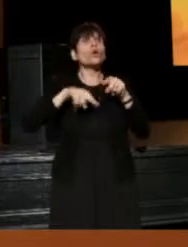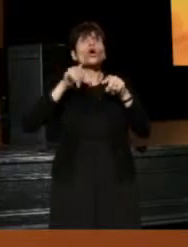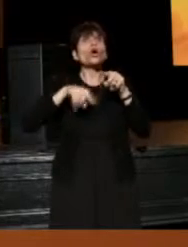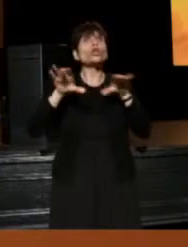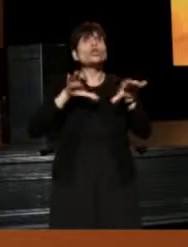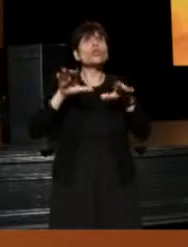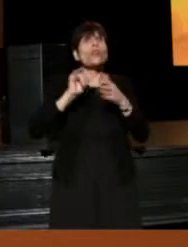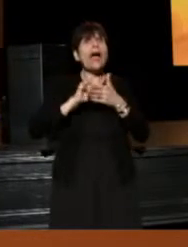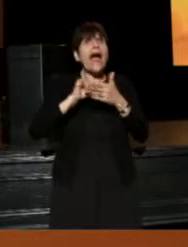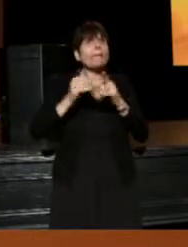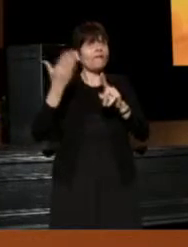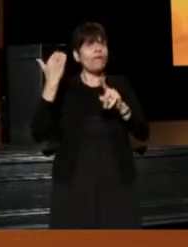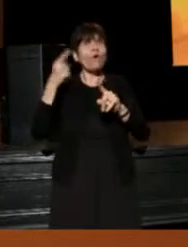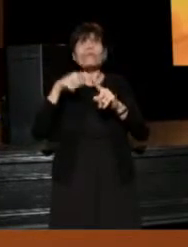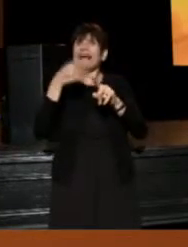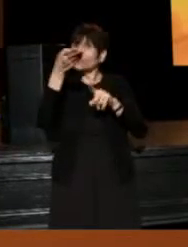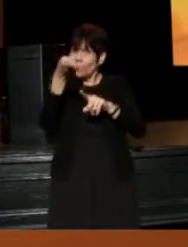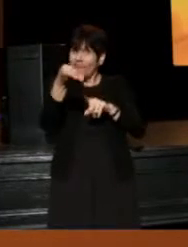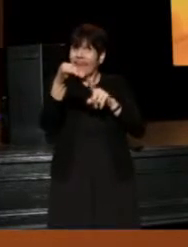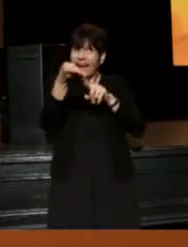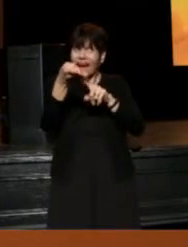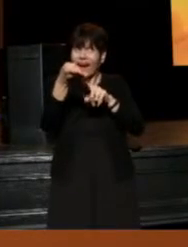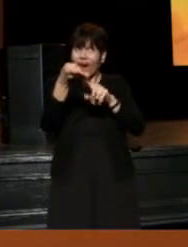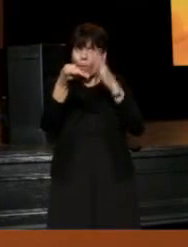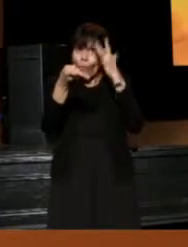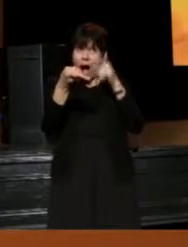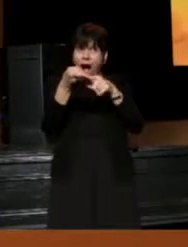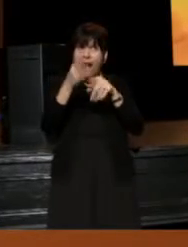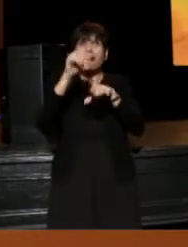but that's only there, in order to facilitate this way of working